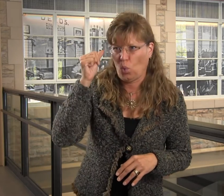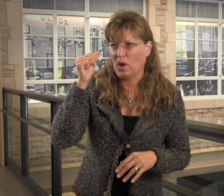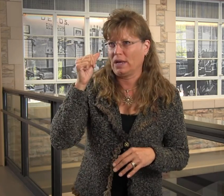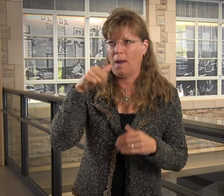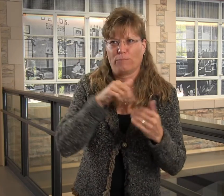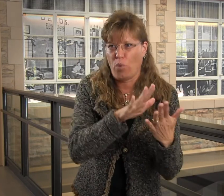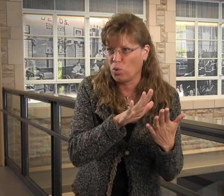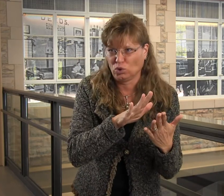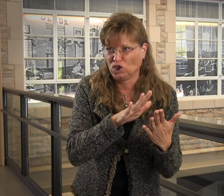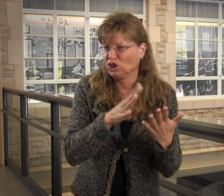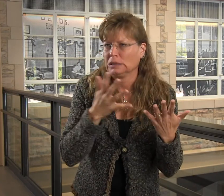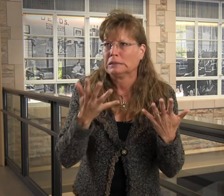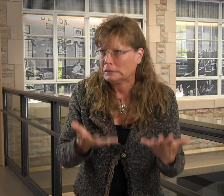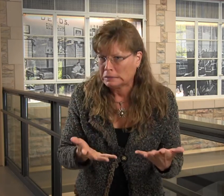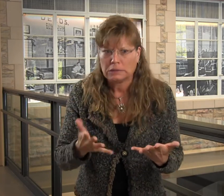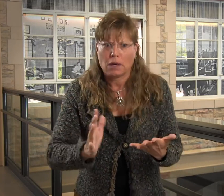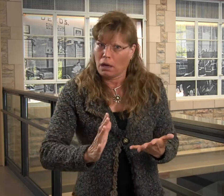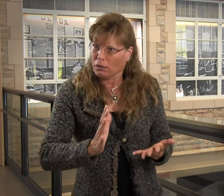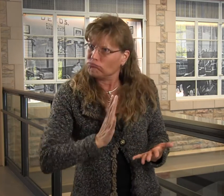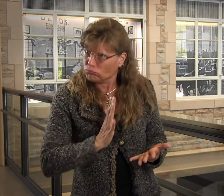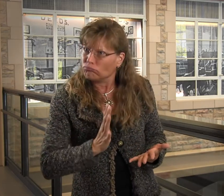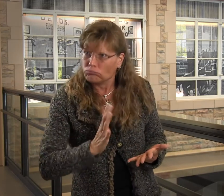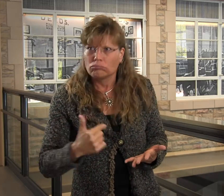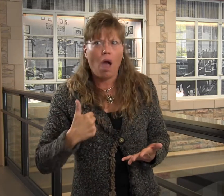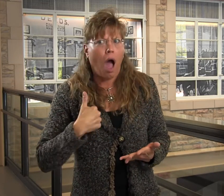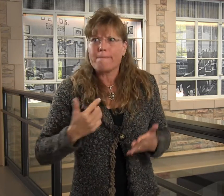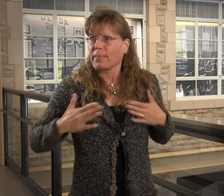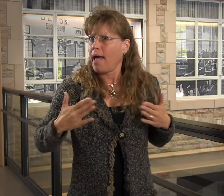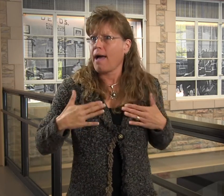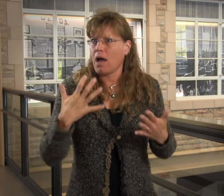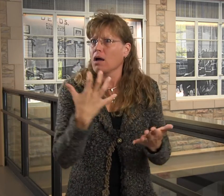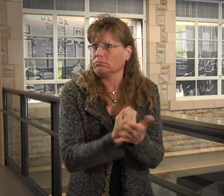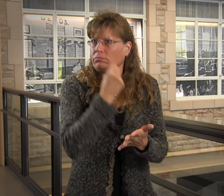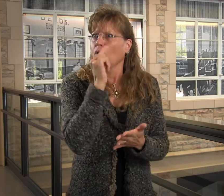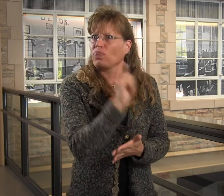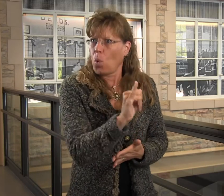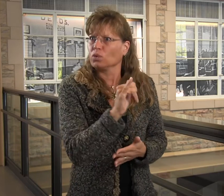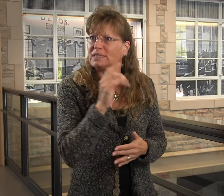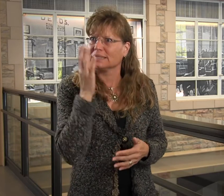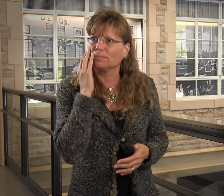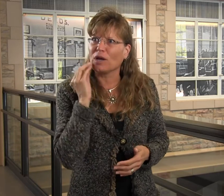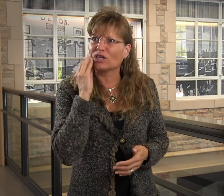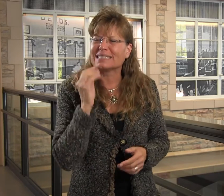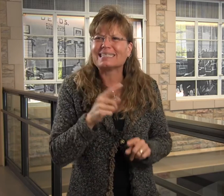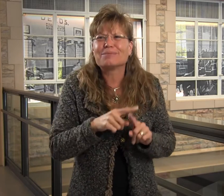on the auditory/speech approach. I can understand that, and we took advantage